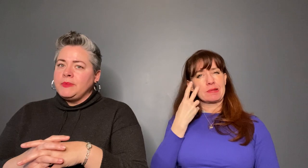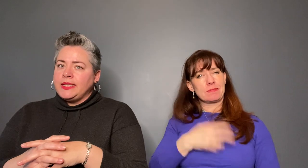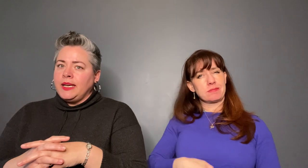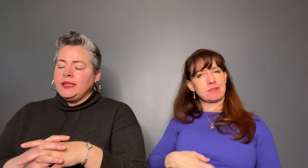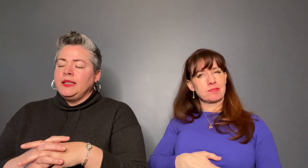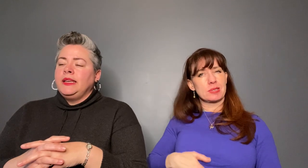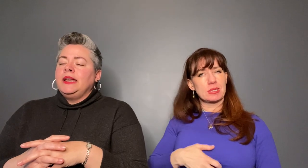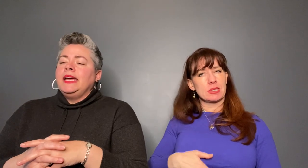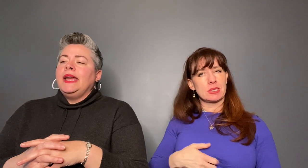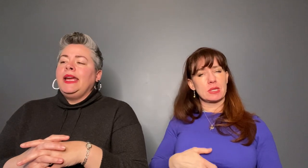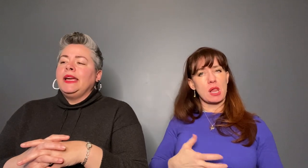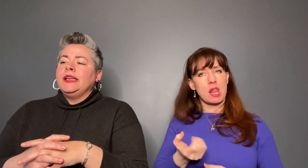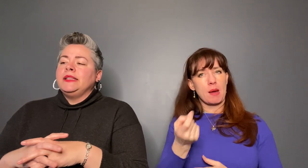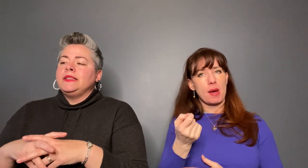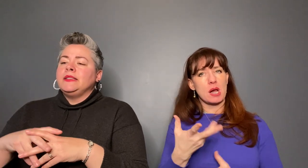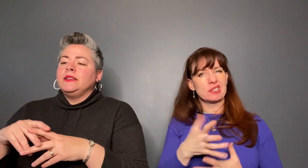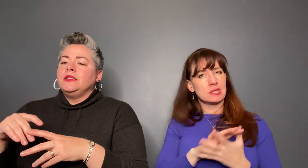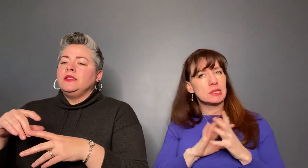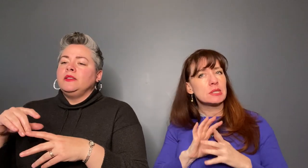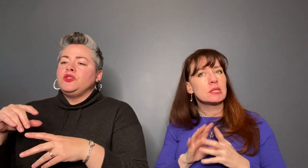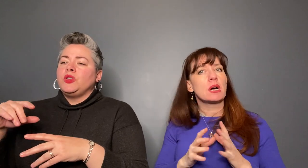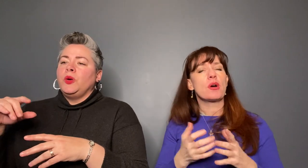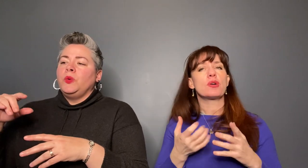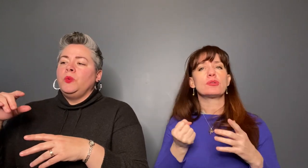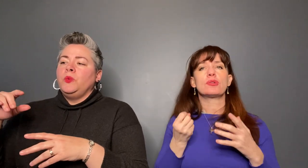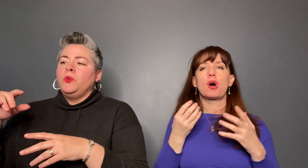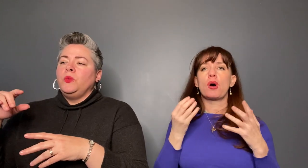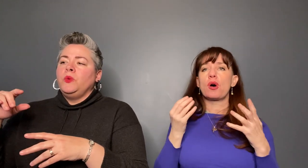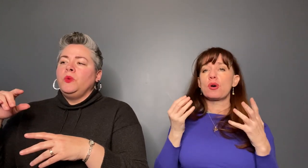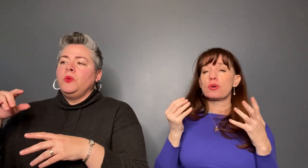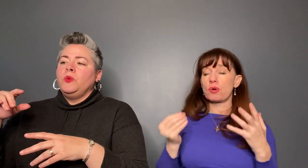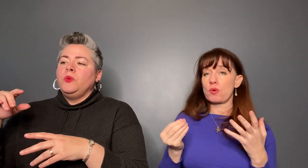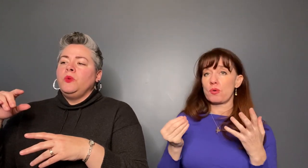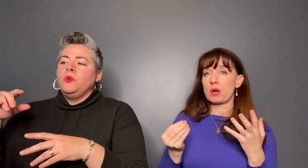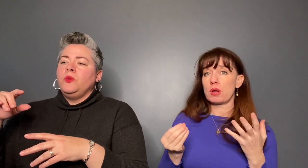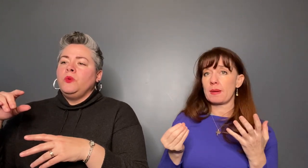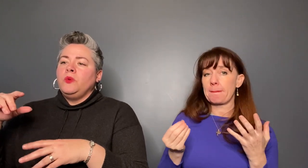upset and so a little bit more they